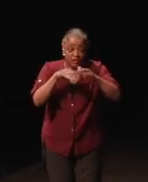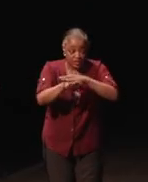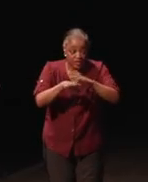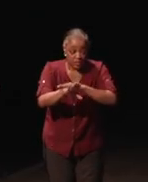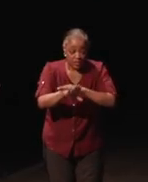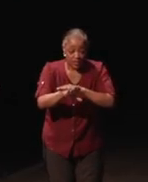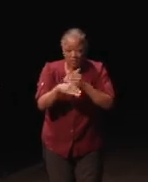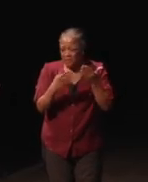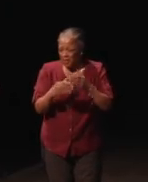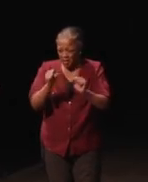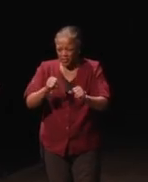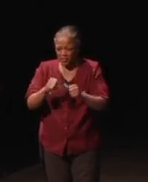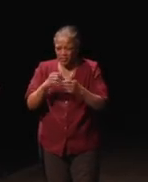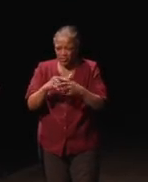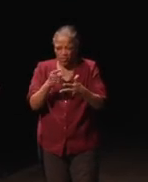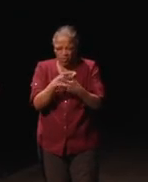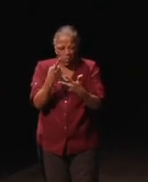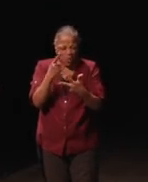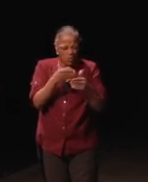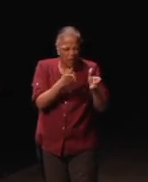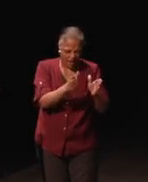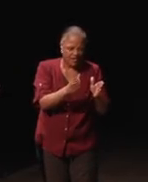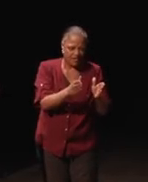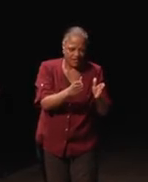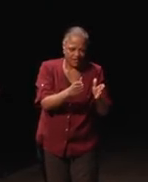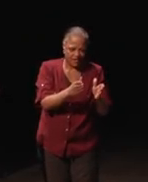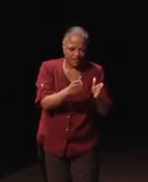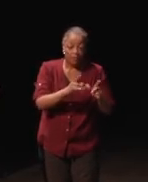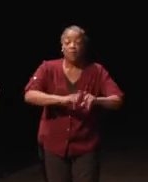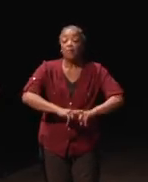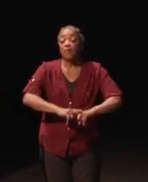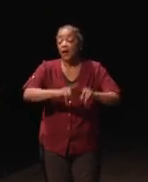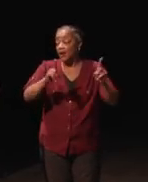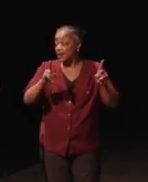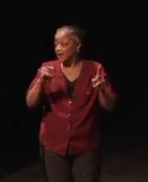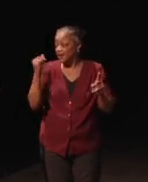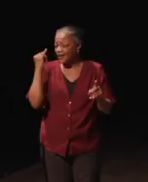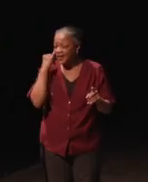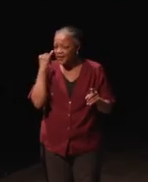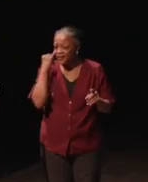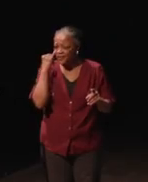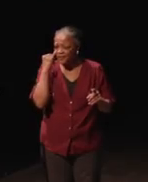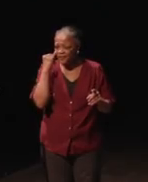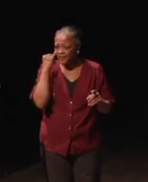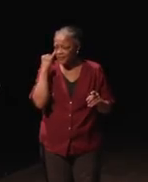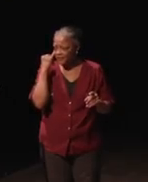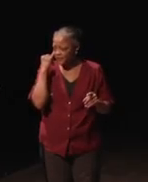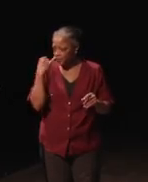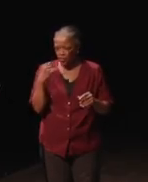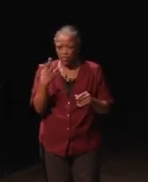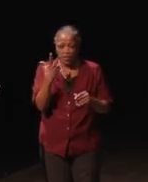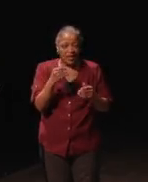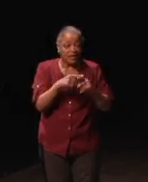then you might be able to just do it one way. But if the three different paths are